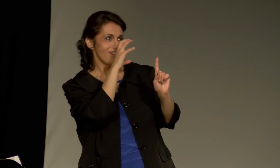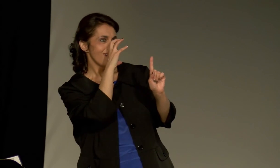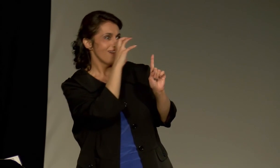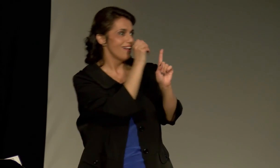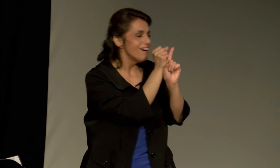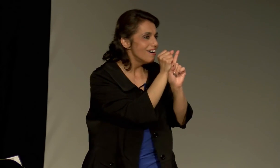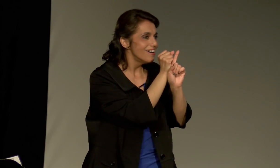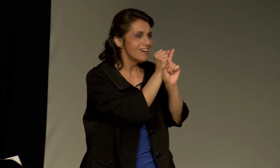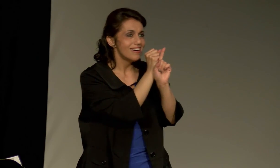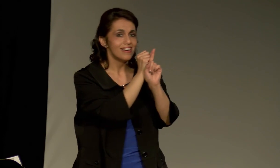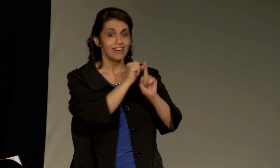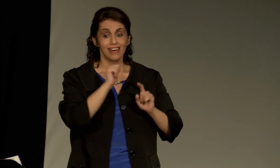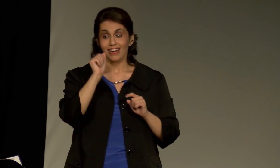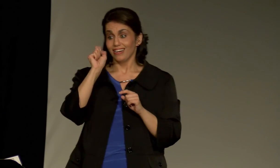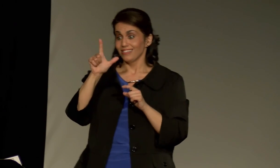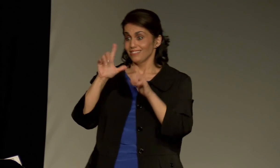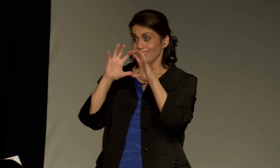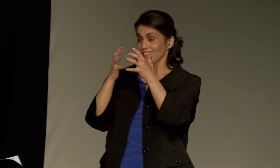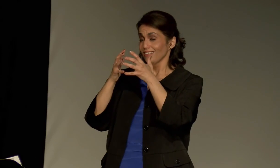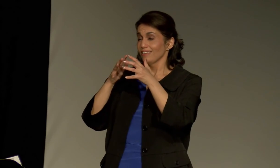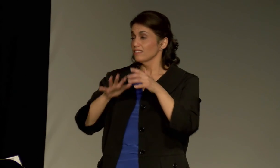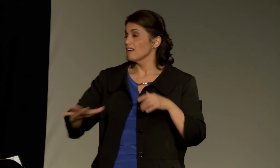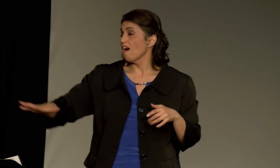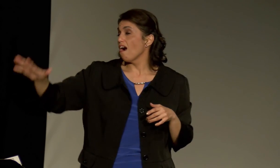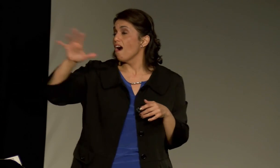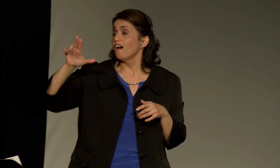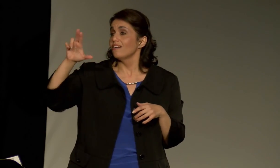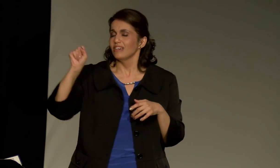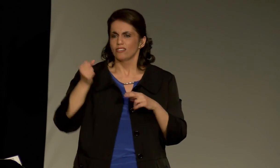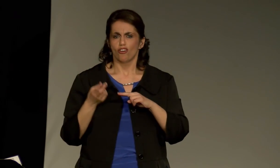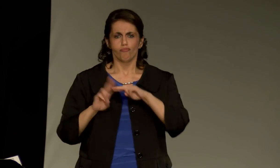of sign language and its beauty.